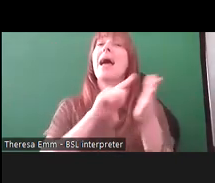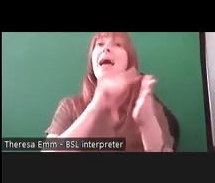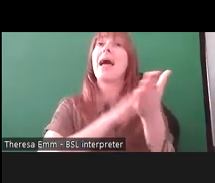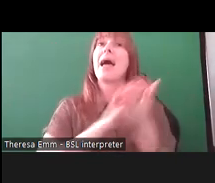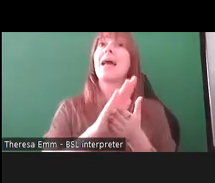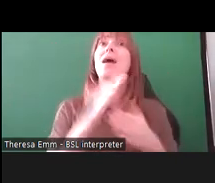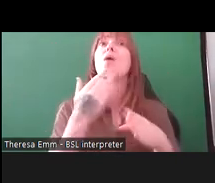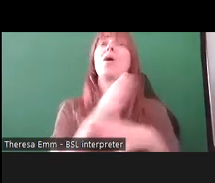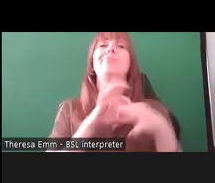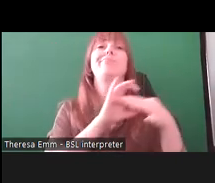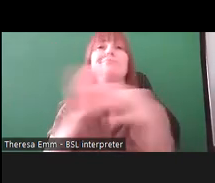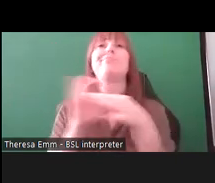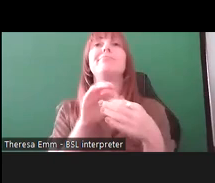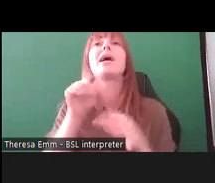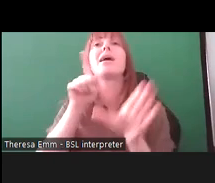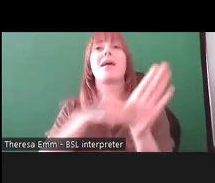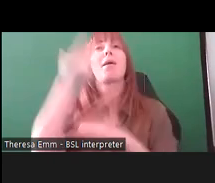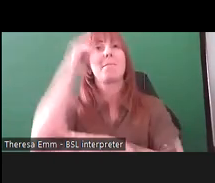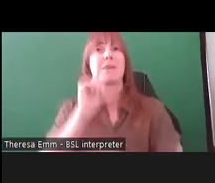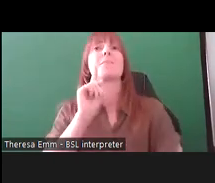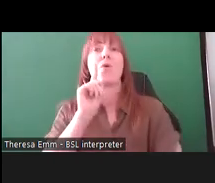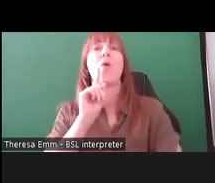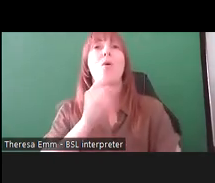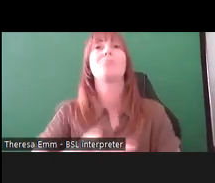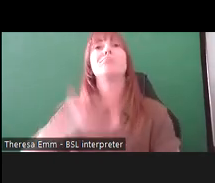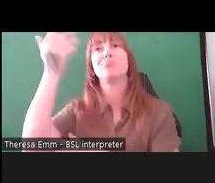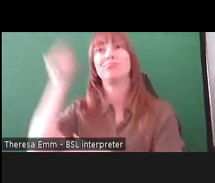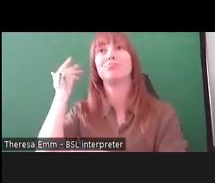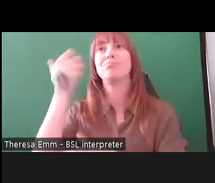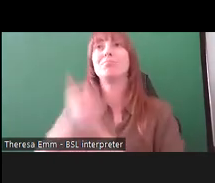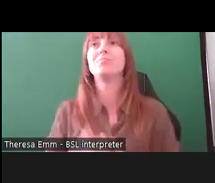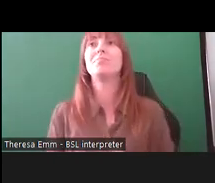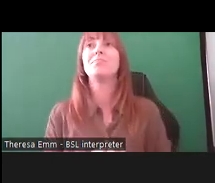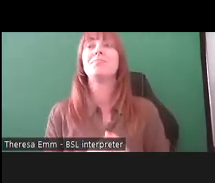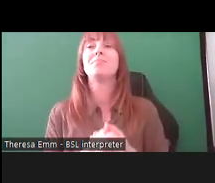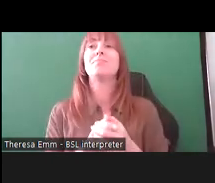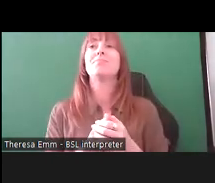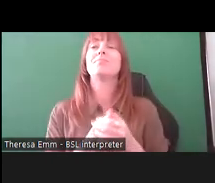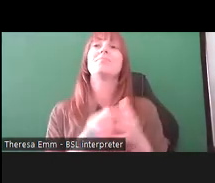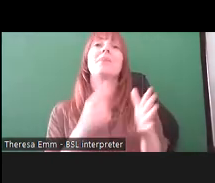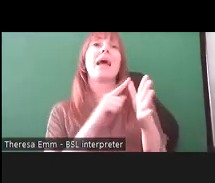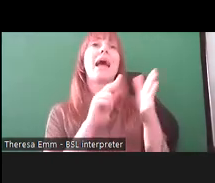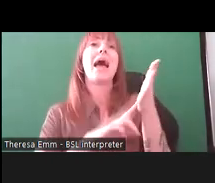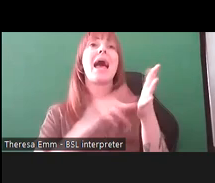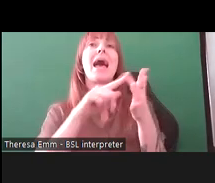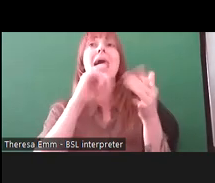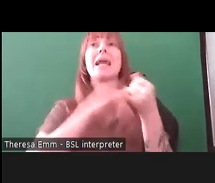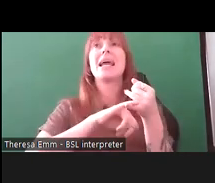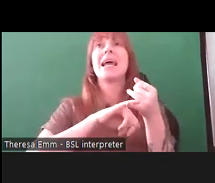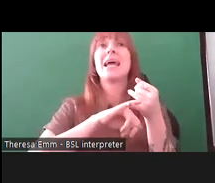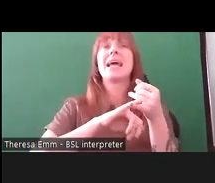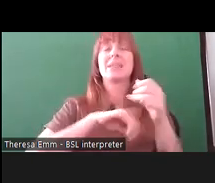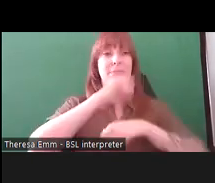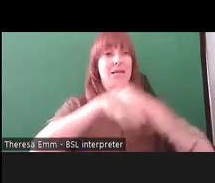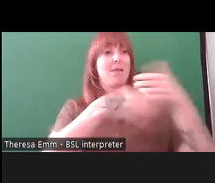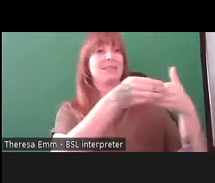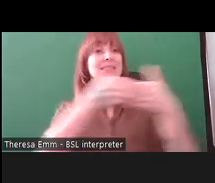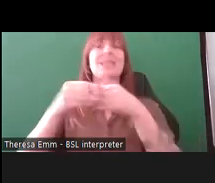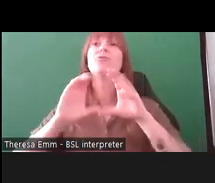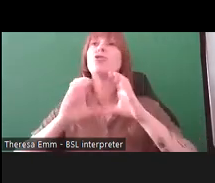Coalition of Disabled People before this; Anis had recently become a steering group member, had no